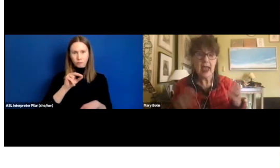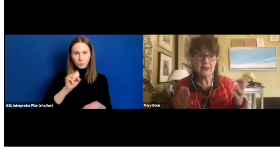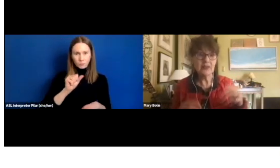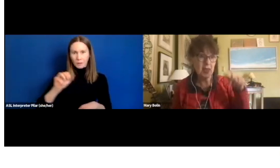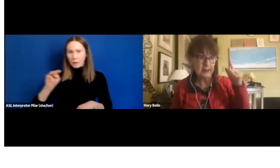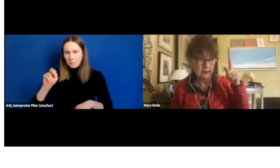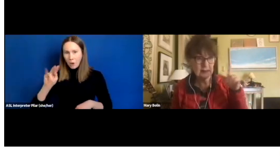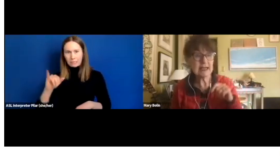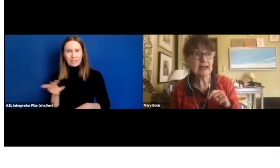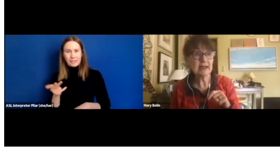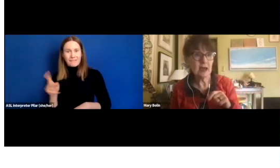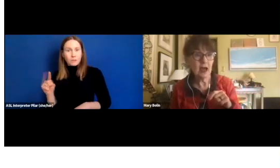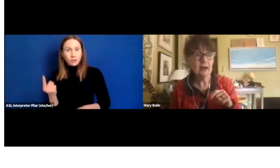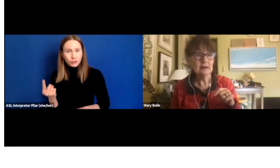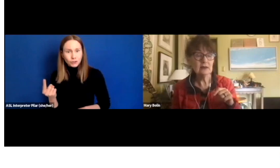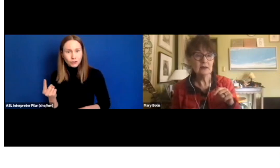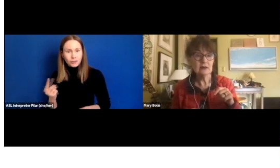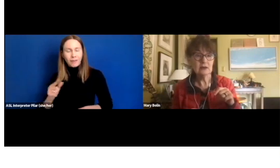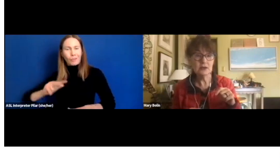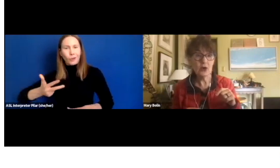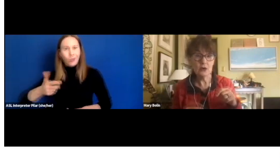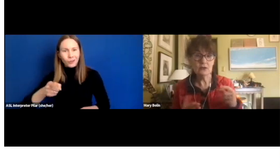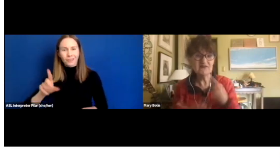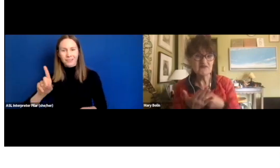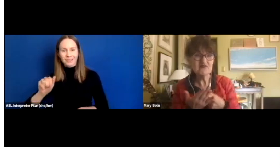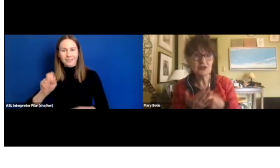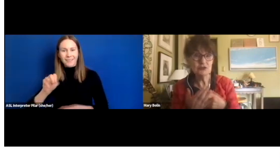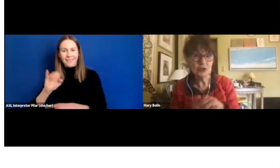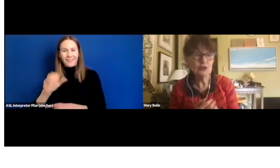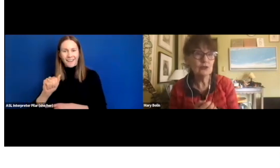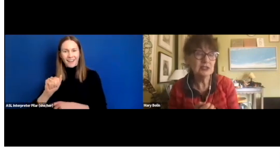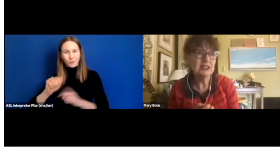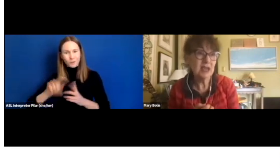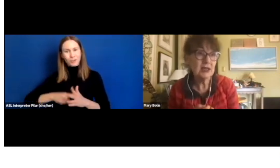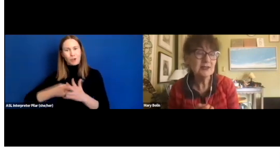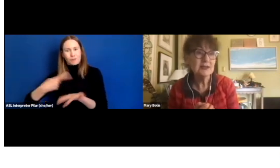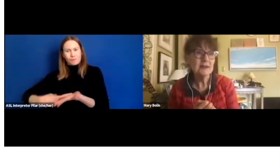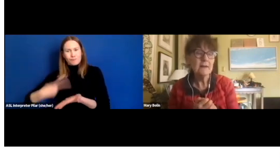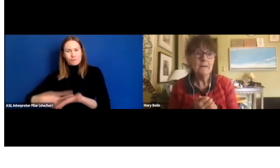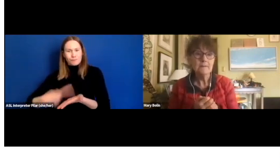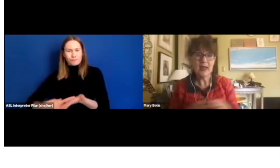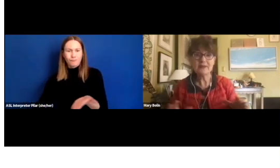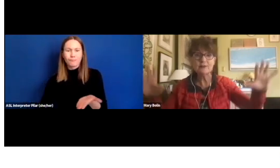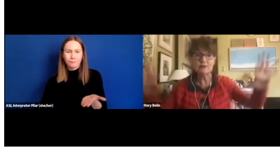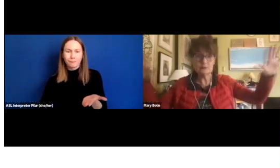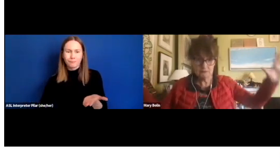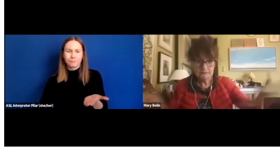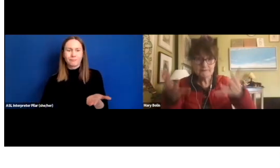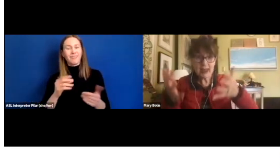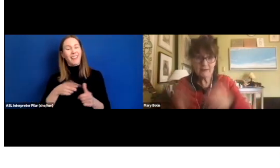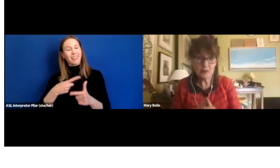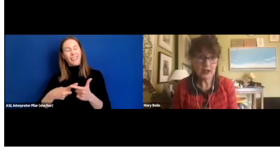and then Danica, you know, you discuss. And then everybody.